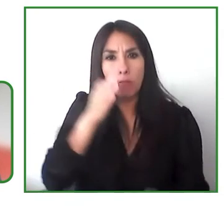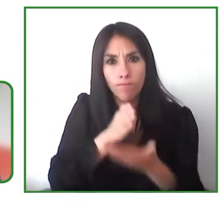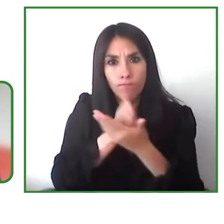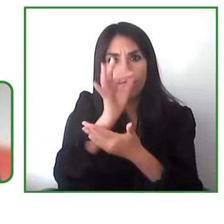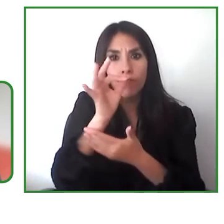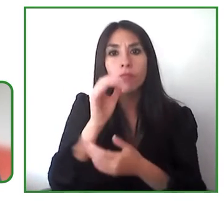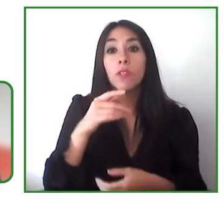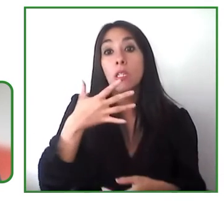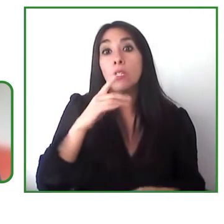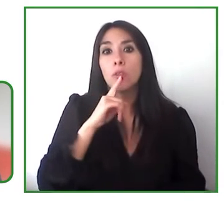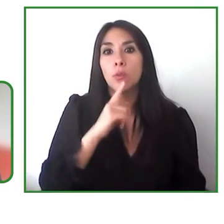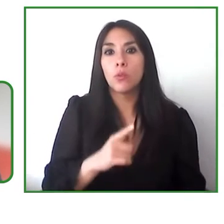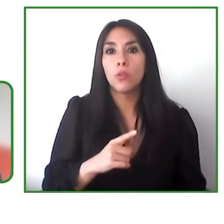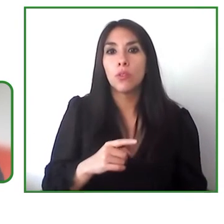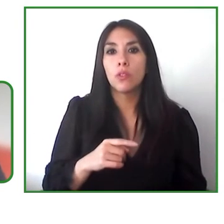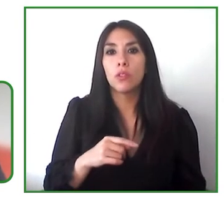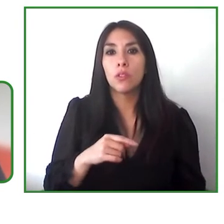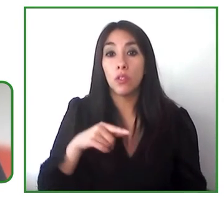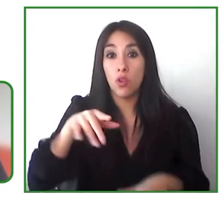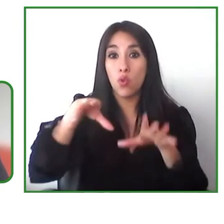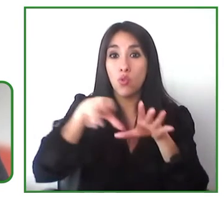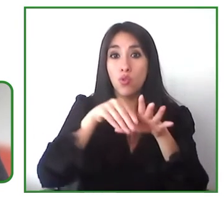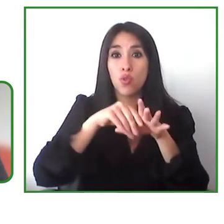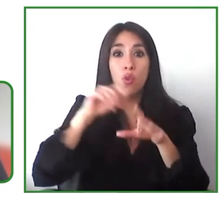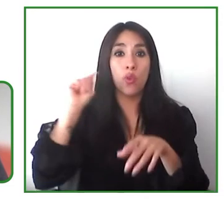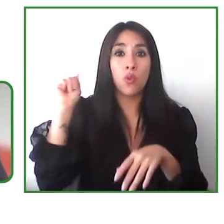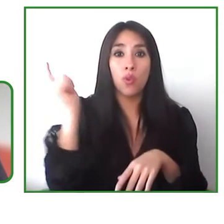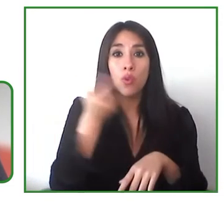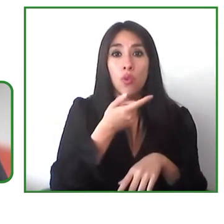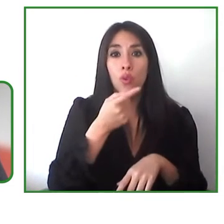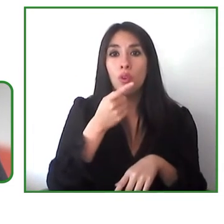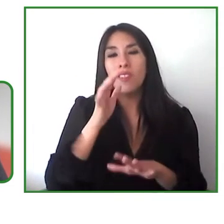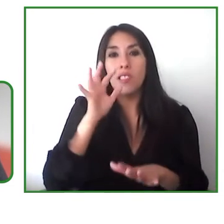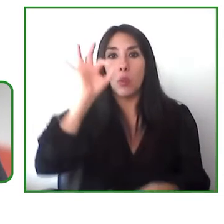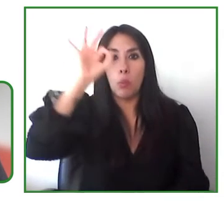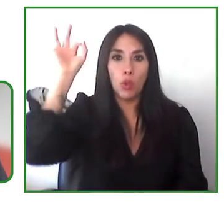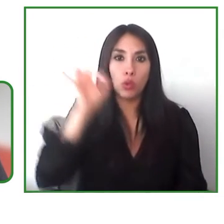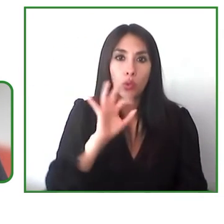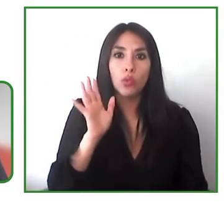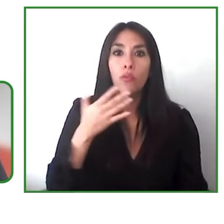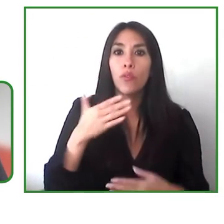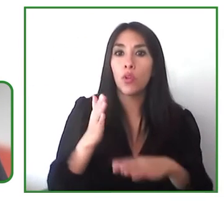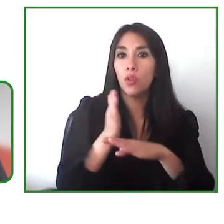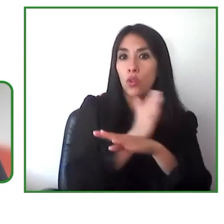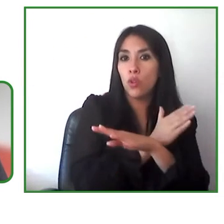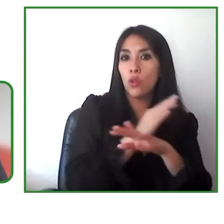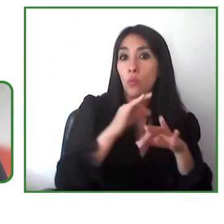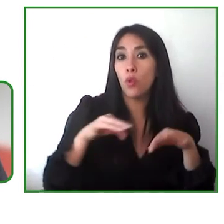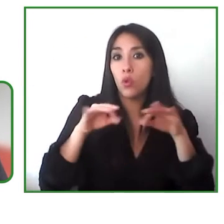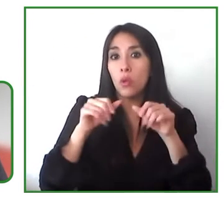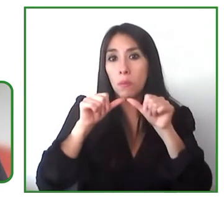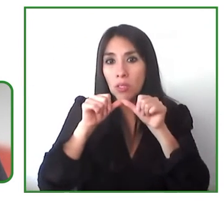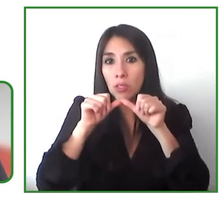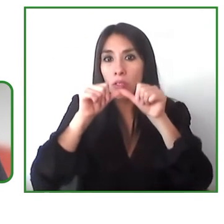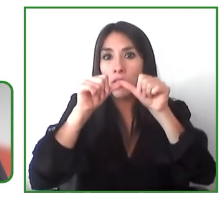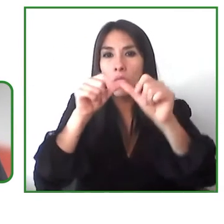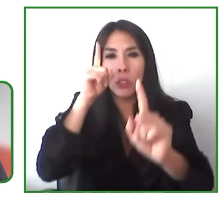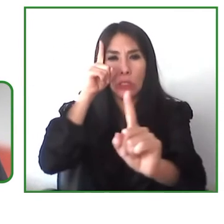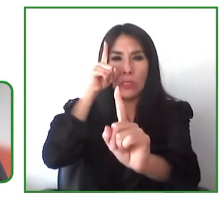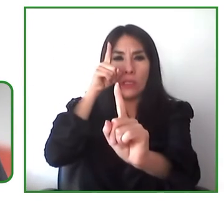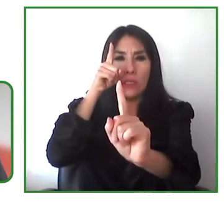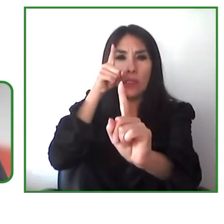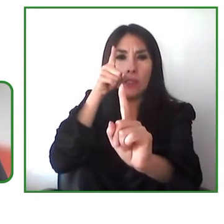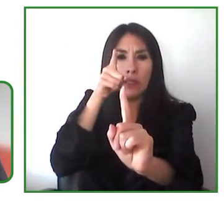really be able to see a full inclusion of everyone it's so important